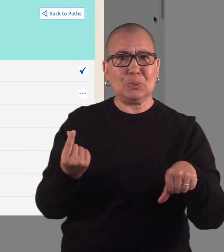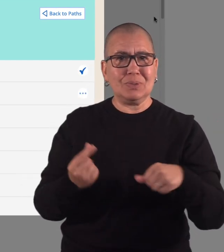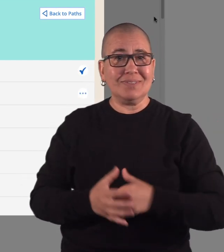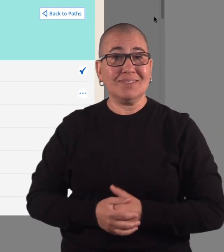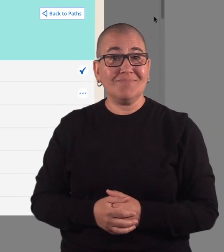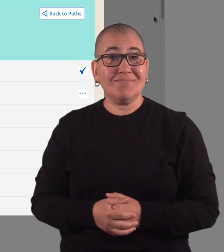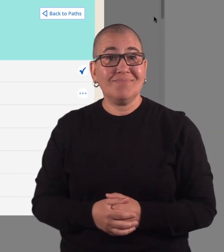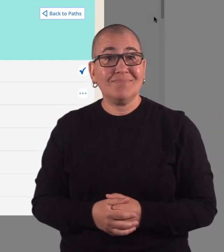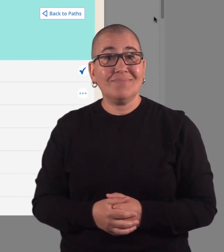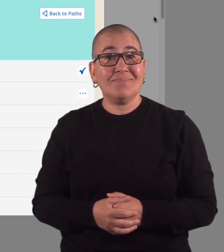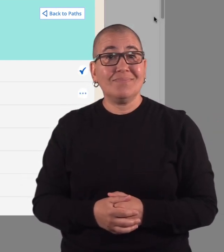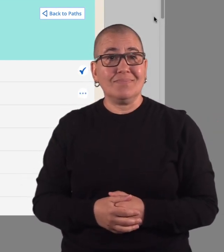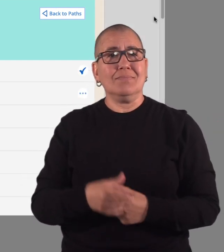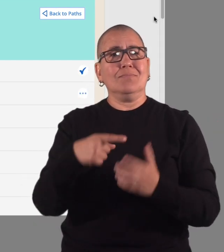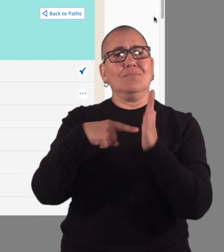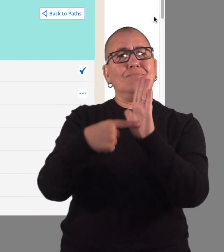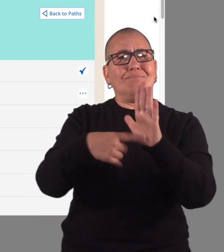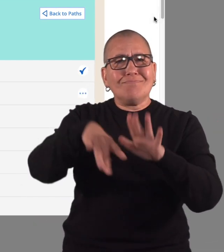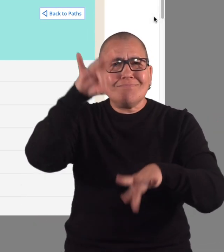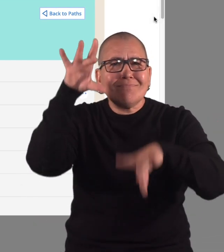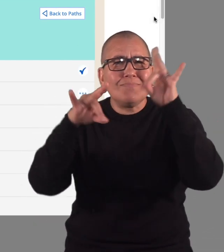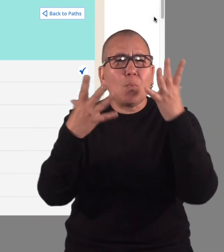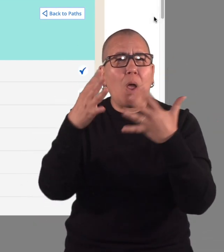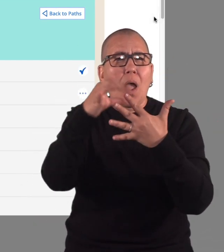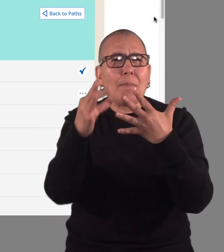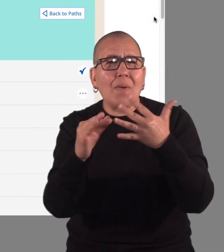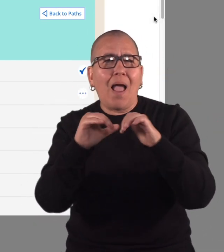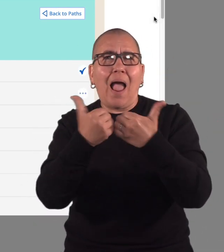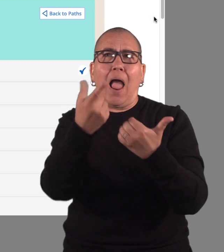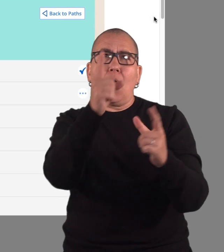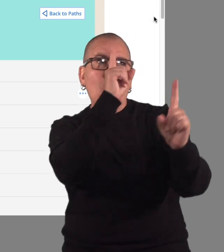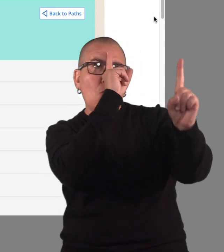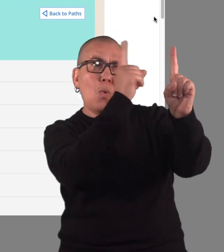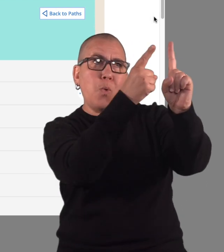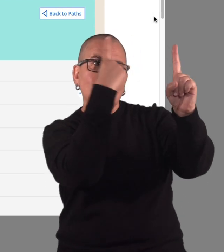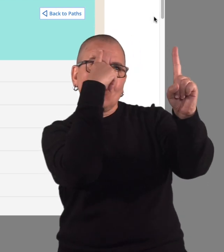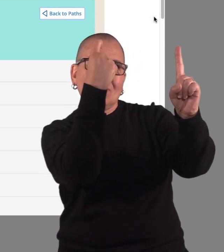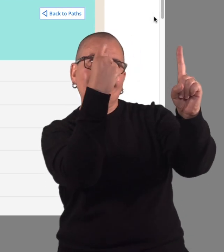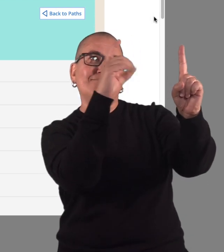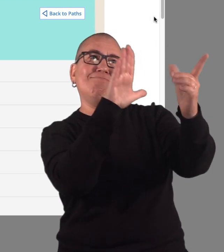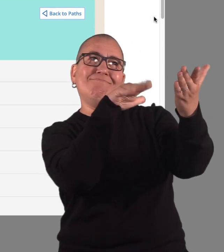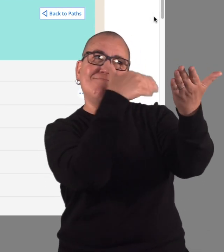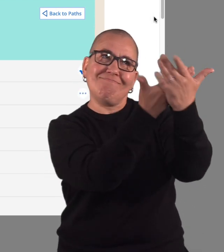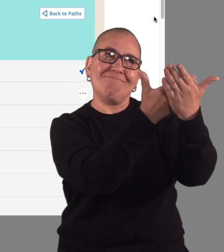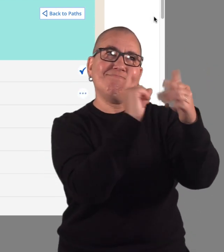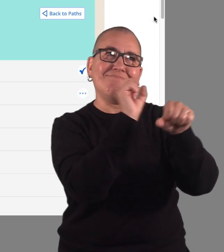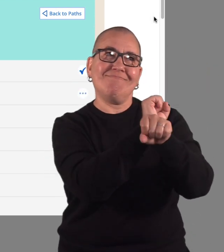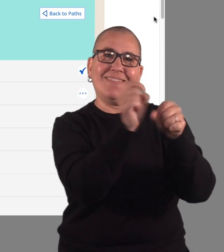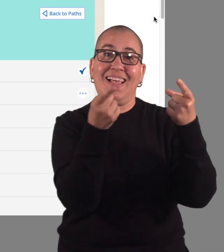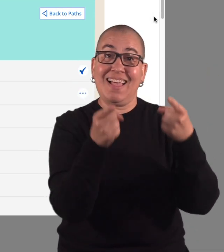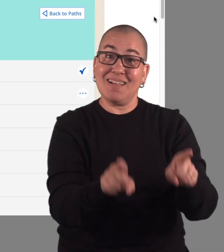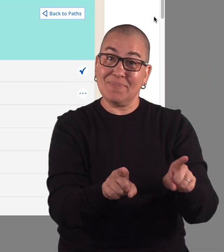to discover your options and how you can reach your goals for work and benefits.